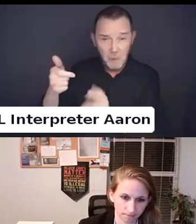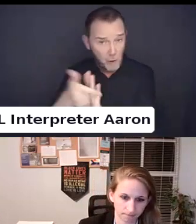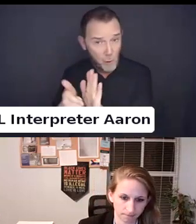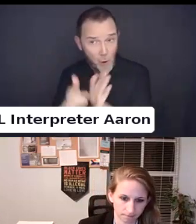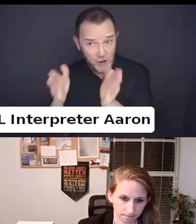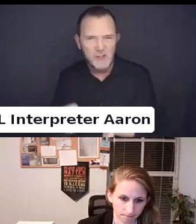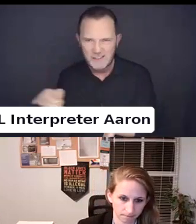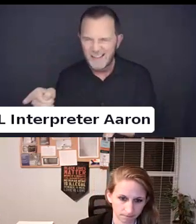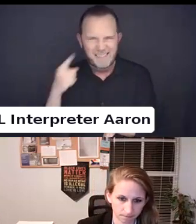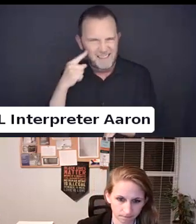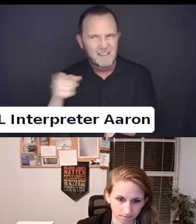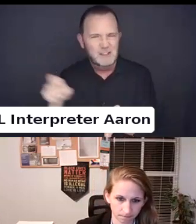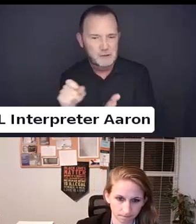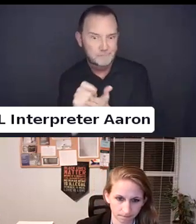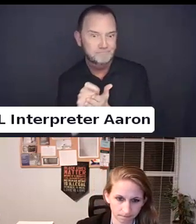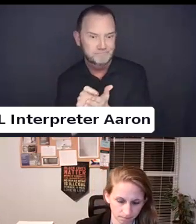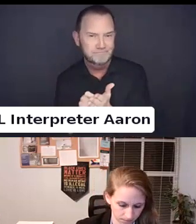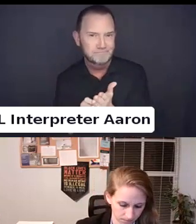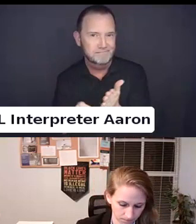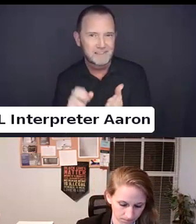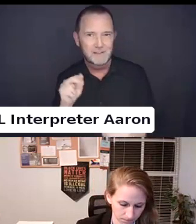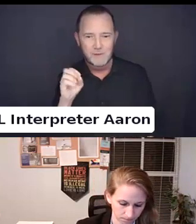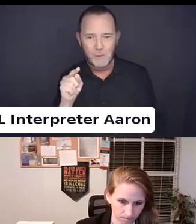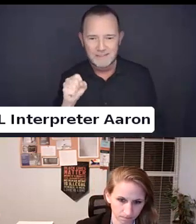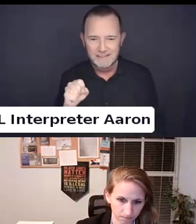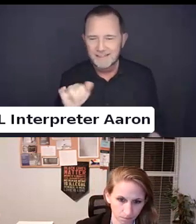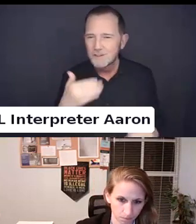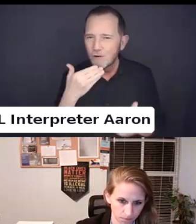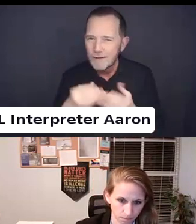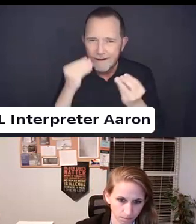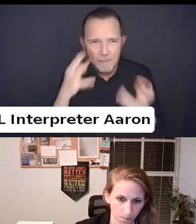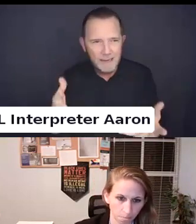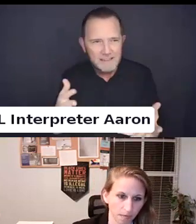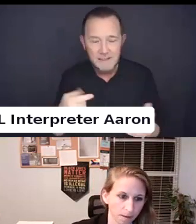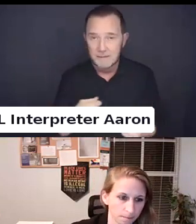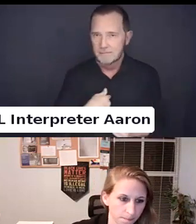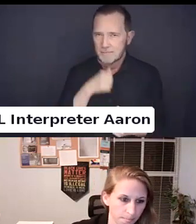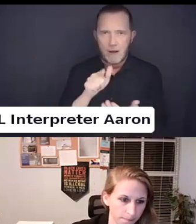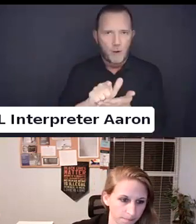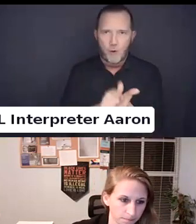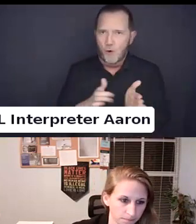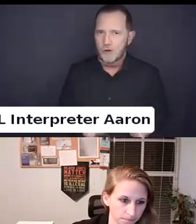This is such good information. As a nonlawyer and not even remotely.